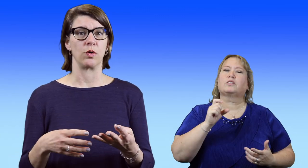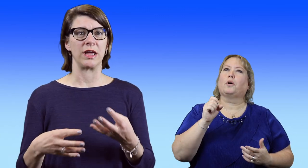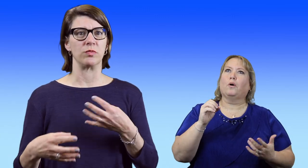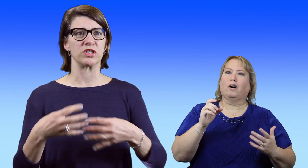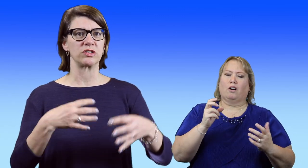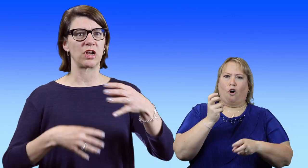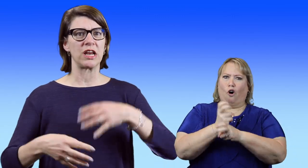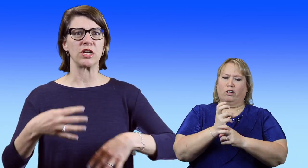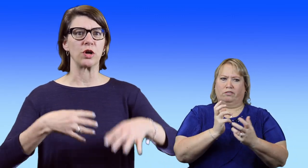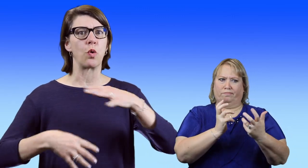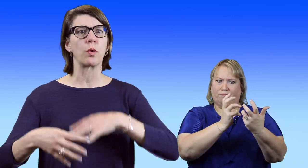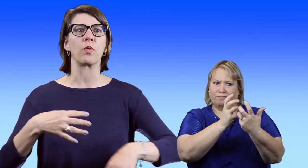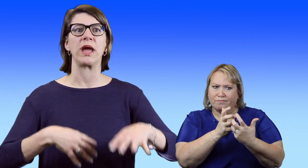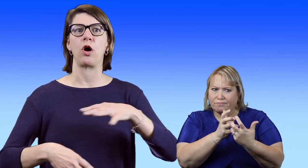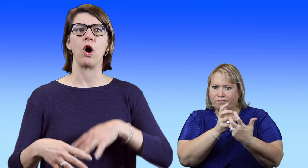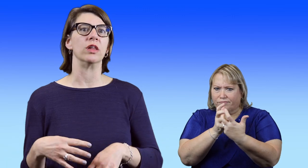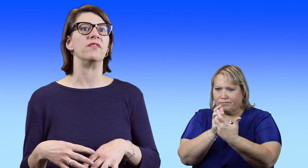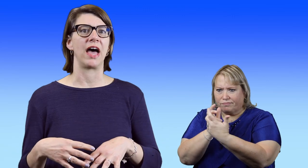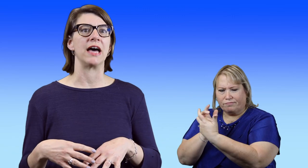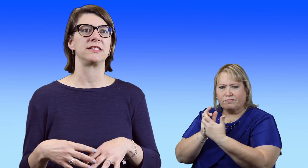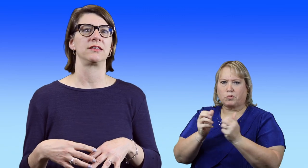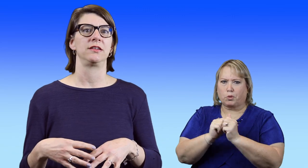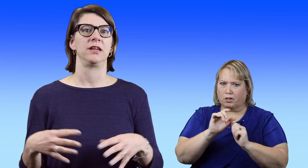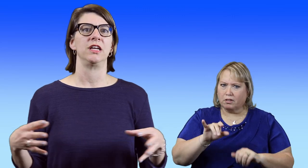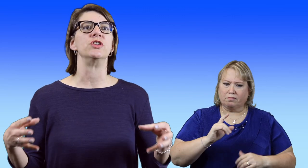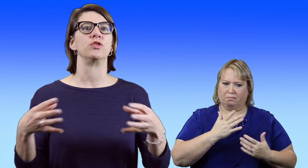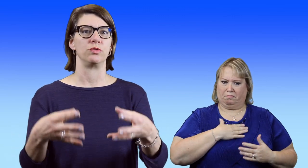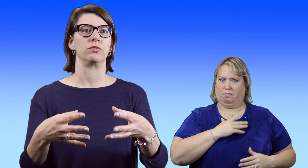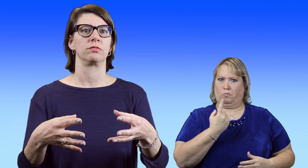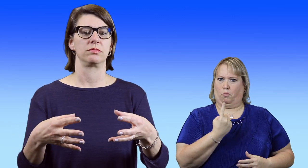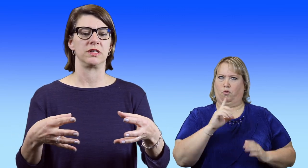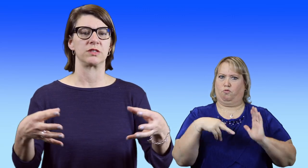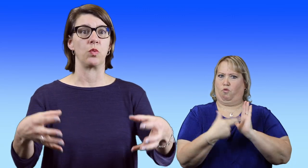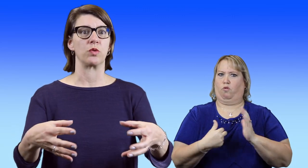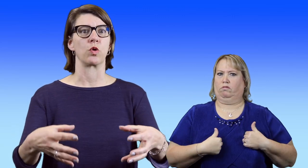So it was kind of incorporate all of that into this one role.